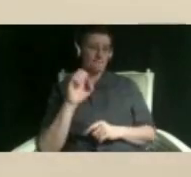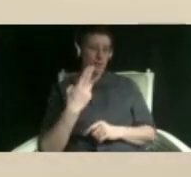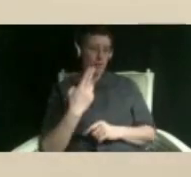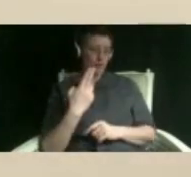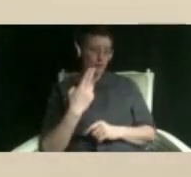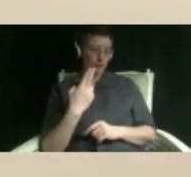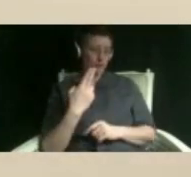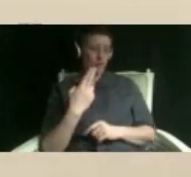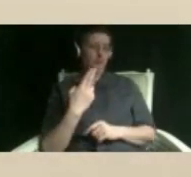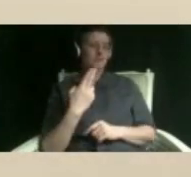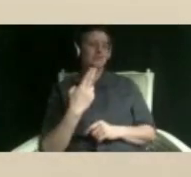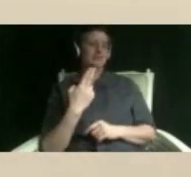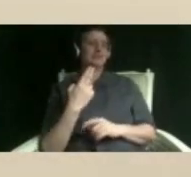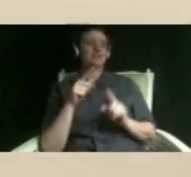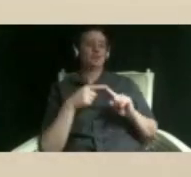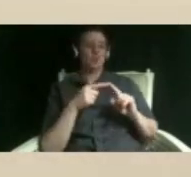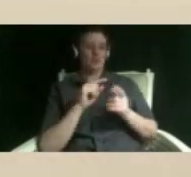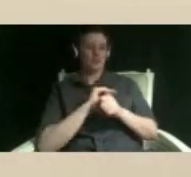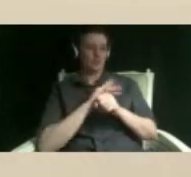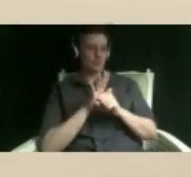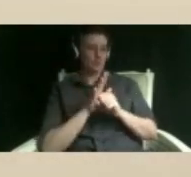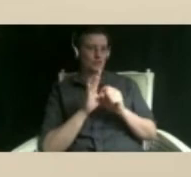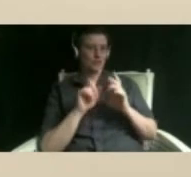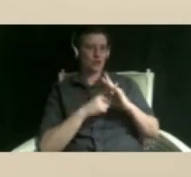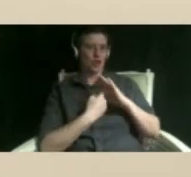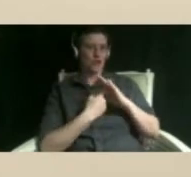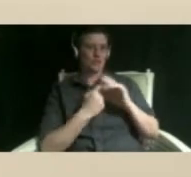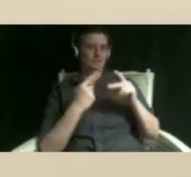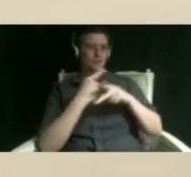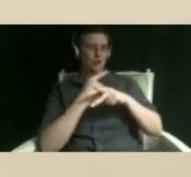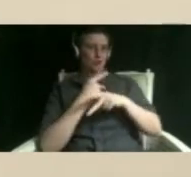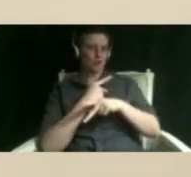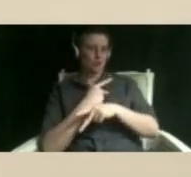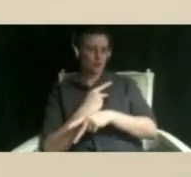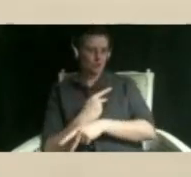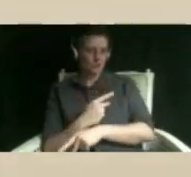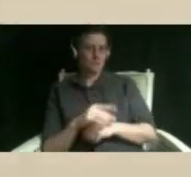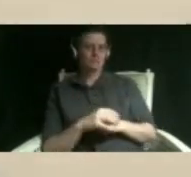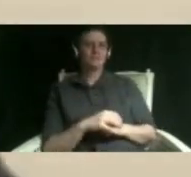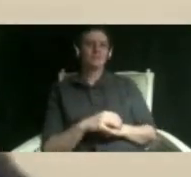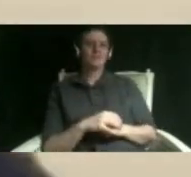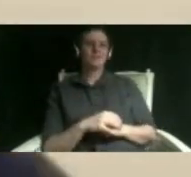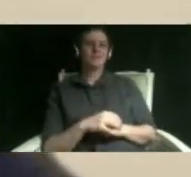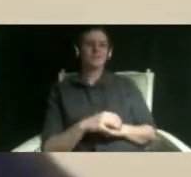slowly getting worse and worse i wasn't you know school's closing wasn't really the first